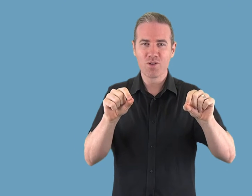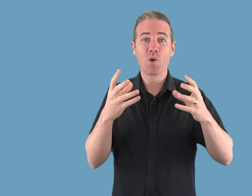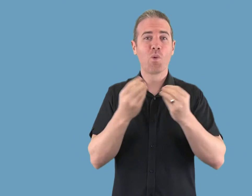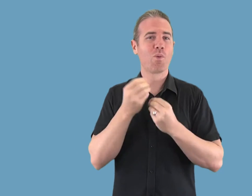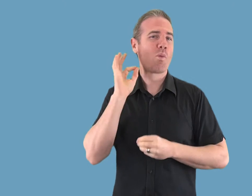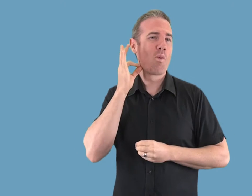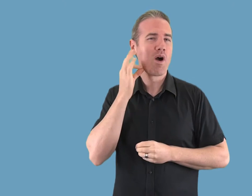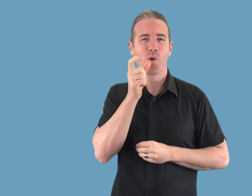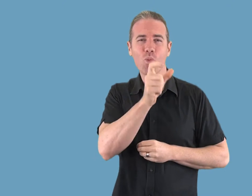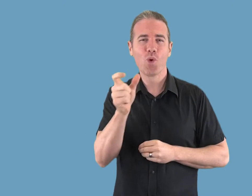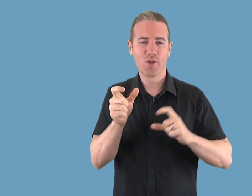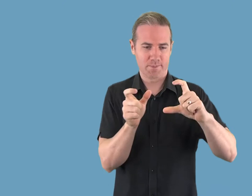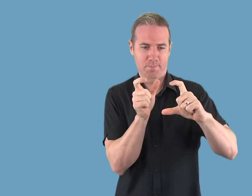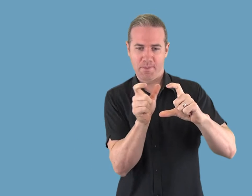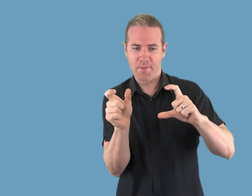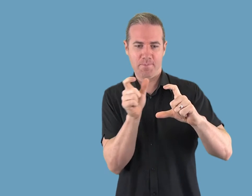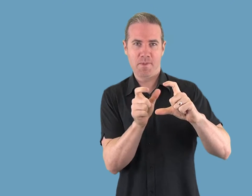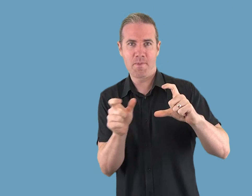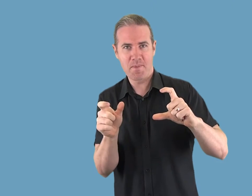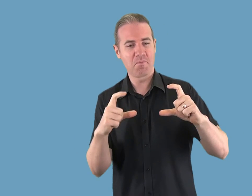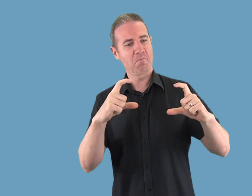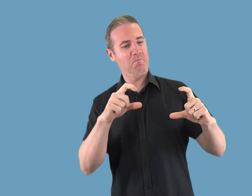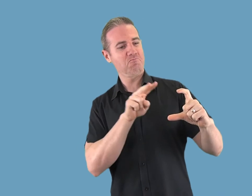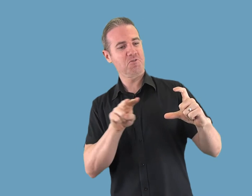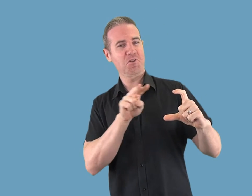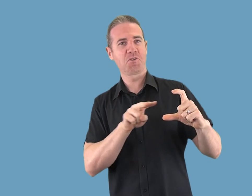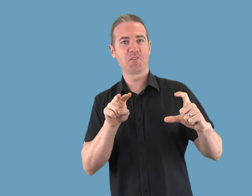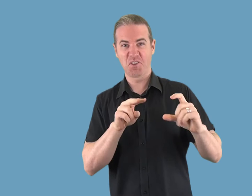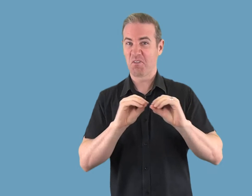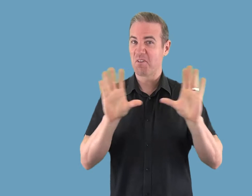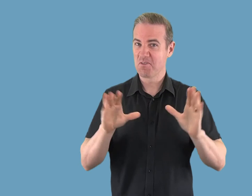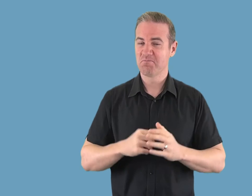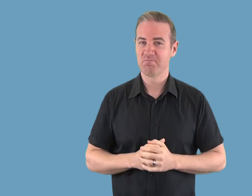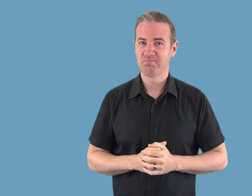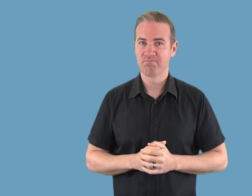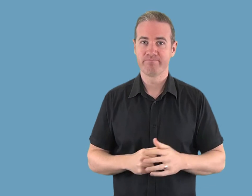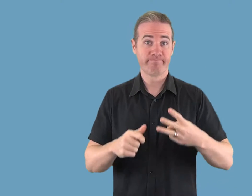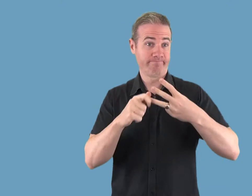black background) can be viewed on iPhones and iPads.